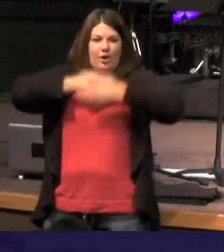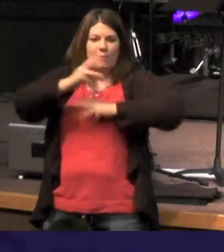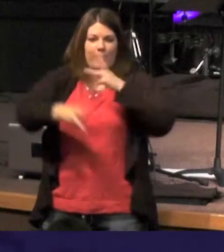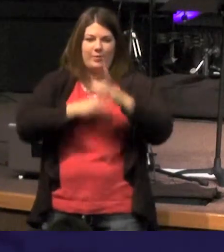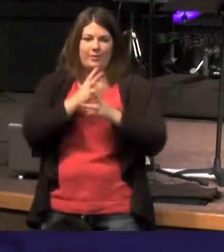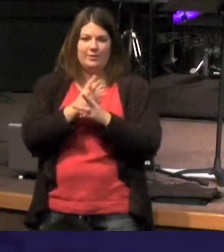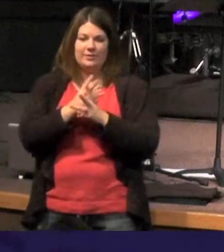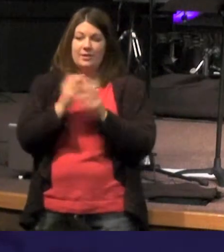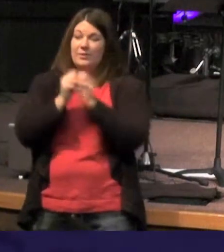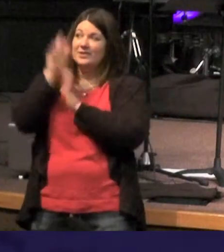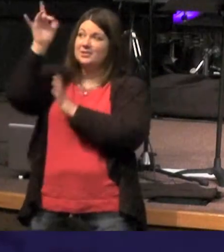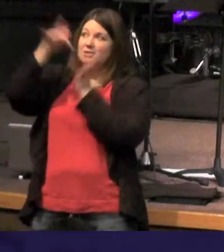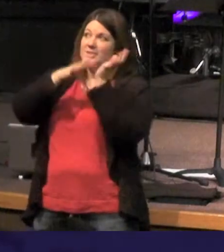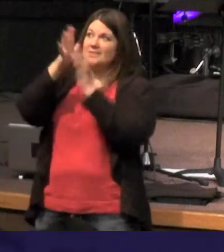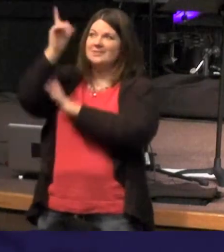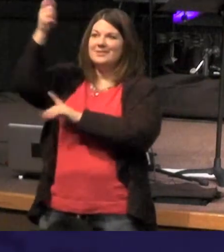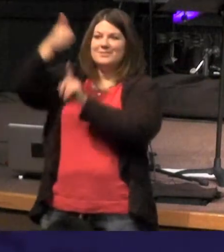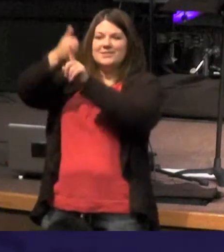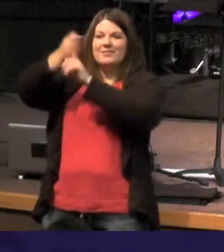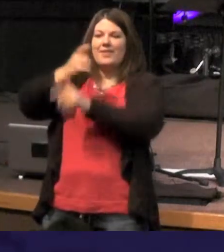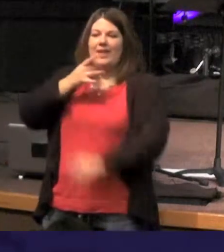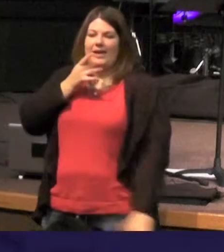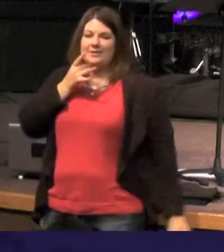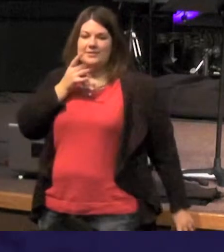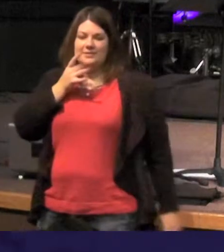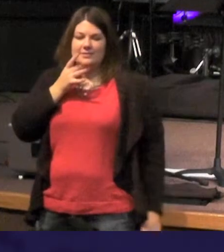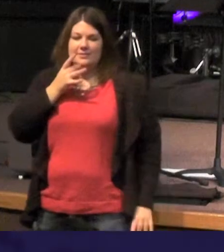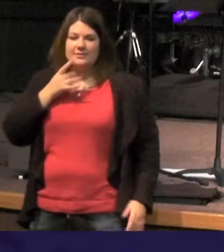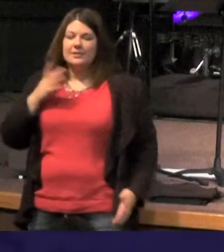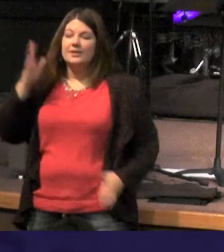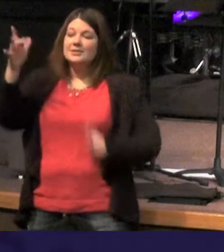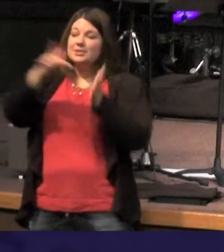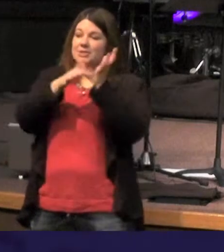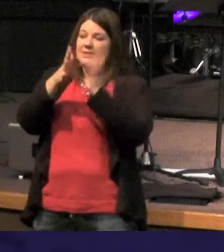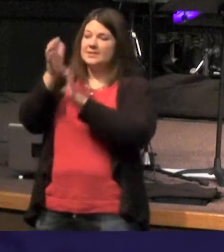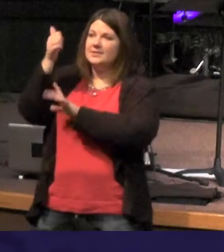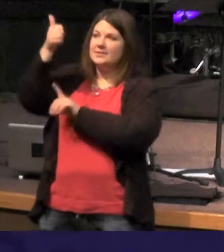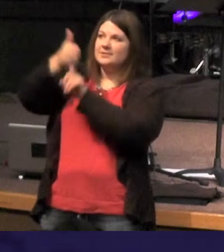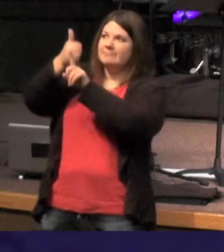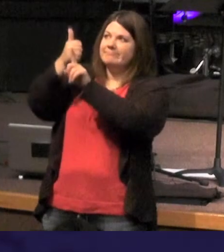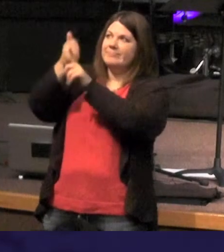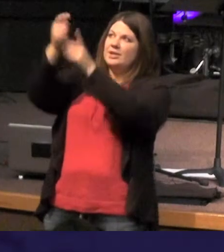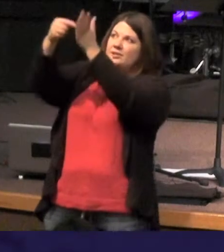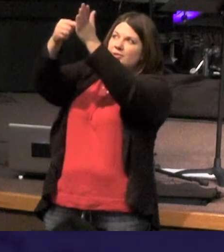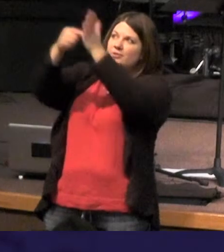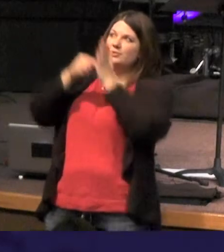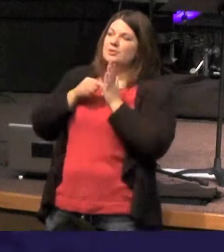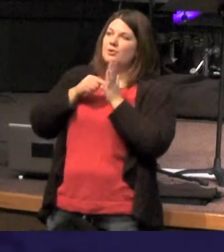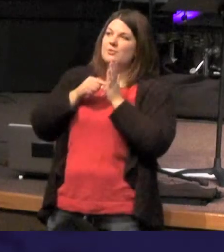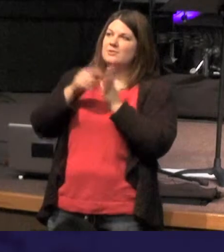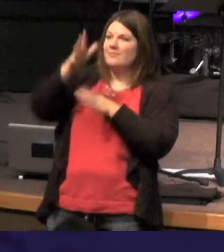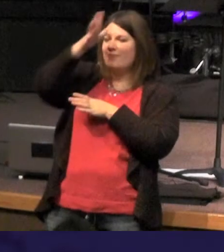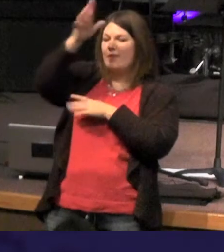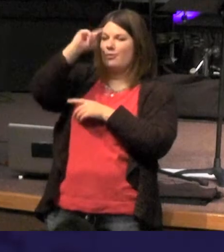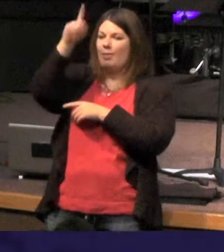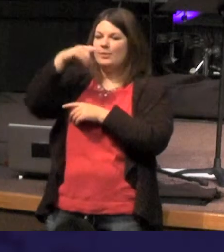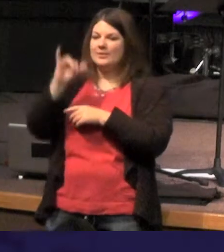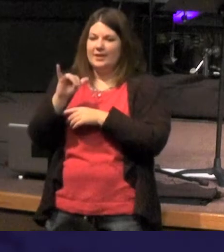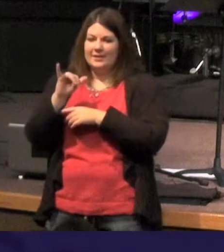he's the light just think about Jesus with Jesus - Jesus is the one the one that shows us what the Father looks like - He says if you see me you have seen the father